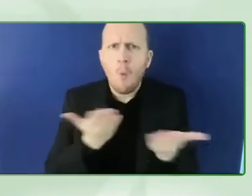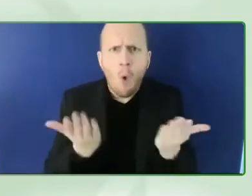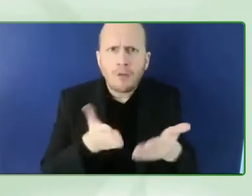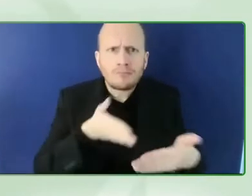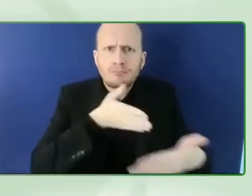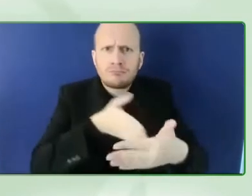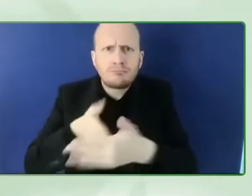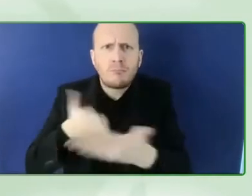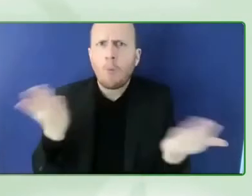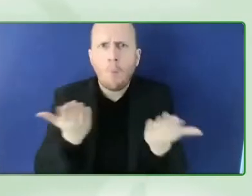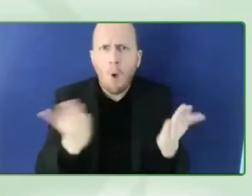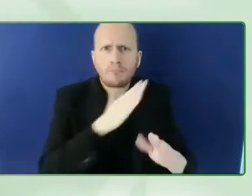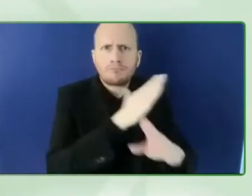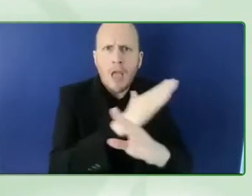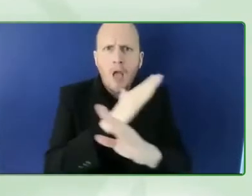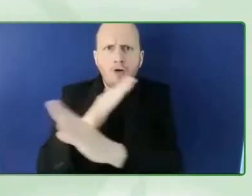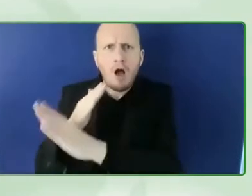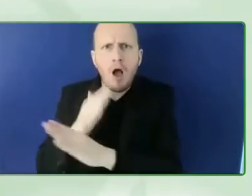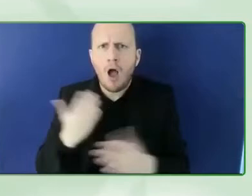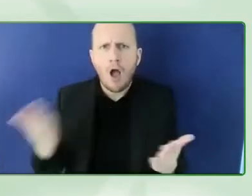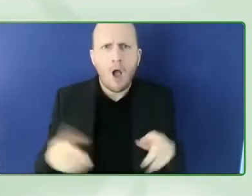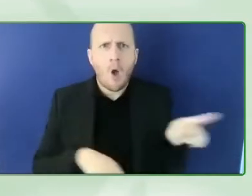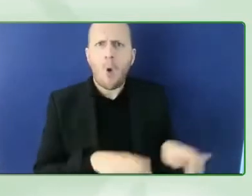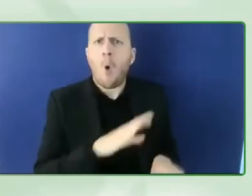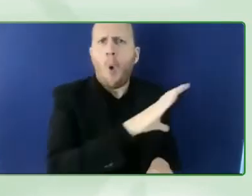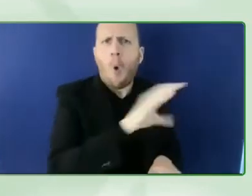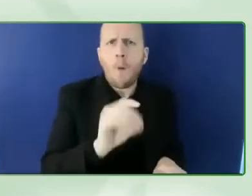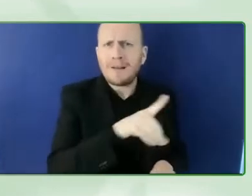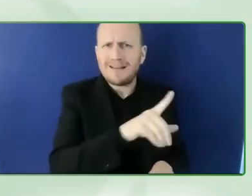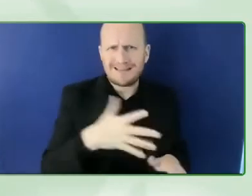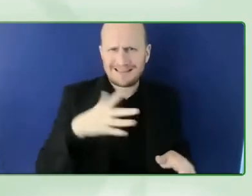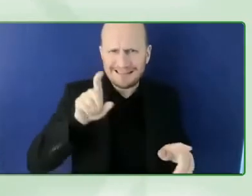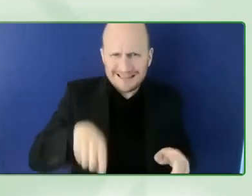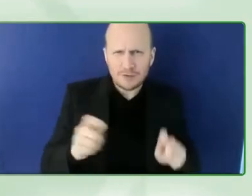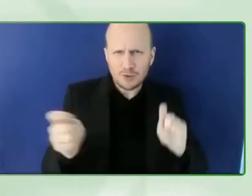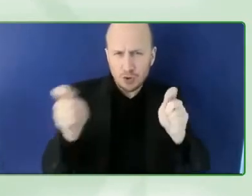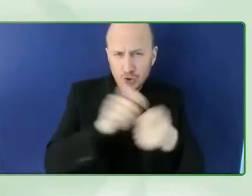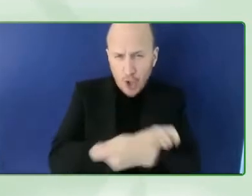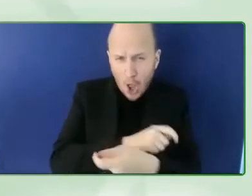what is the challenge the main challenge of awareness and if we want to create a large change